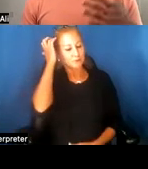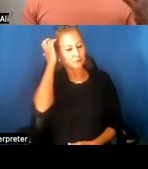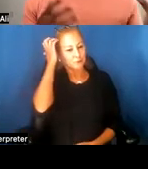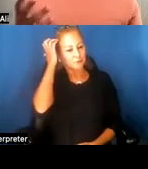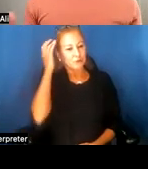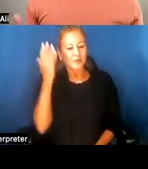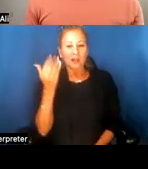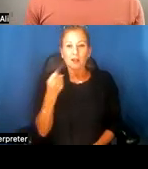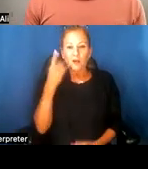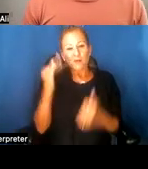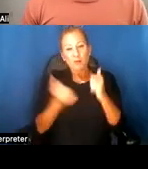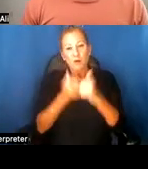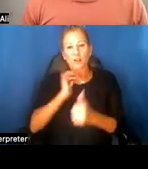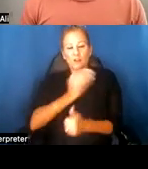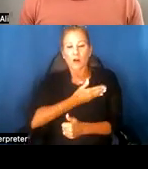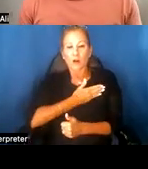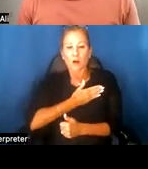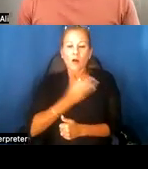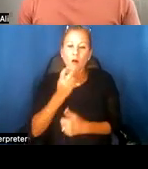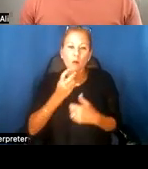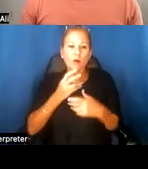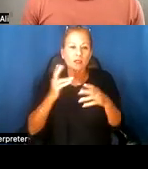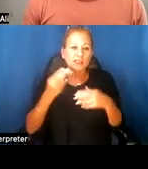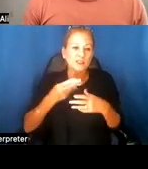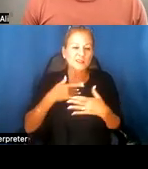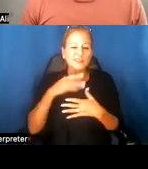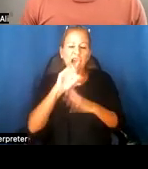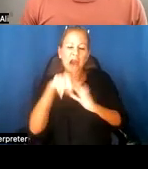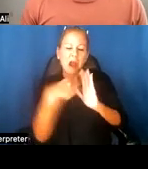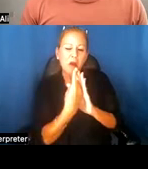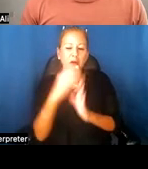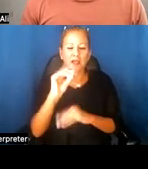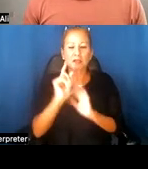Because most of our oral histories are an hour, 90 minutes, or sometimes longer,